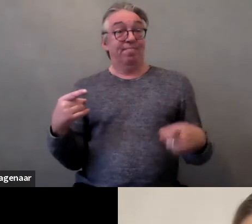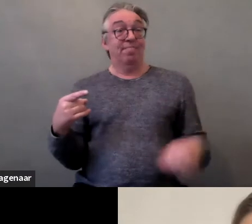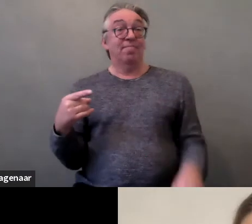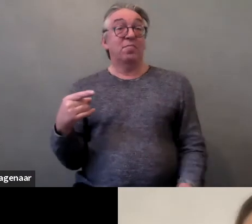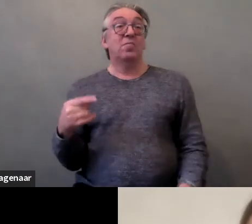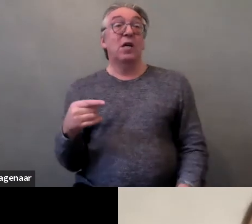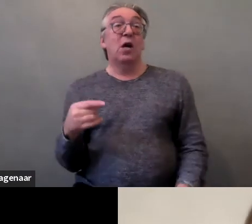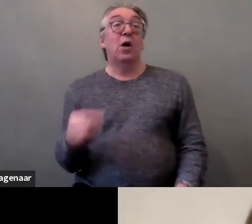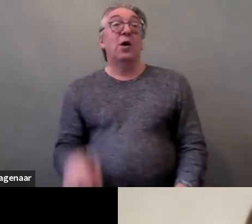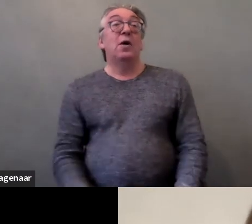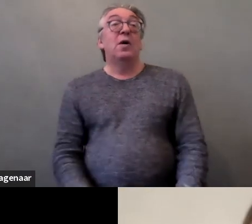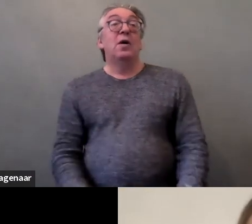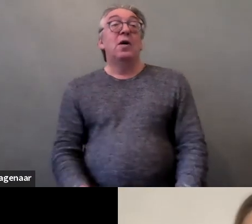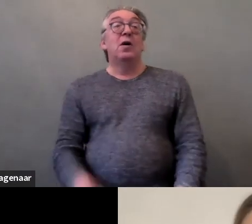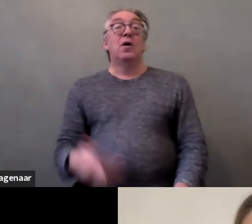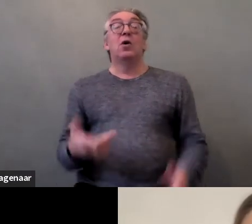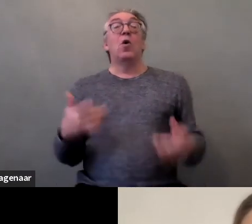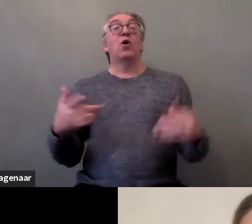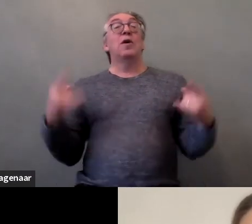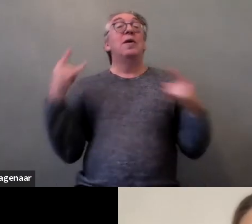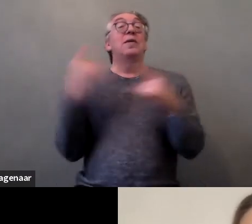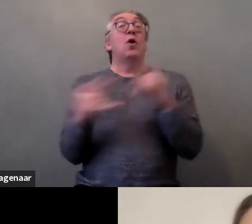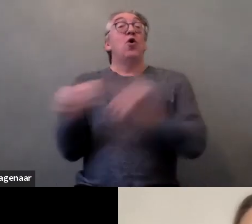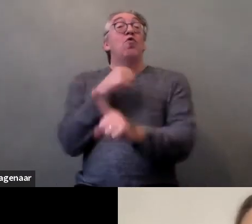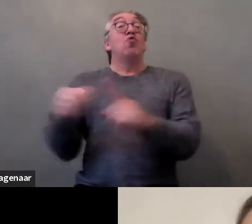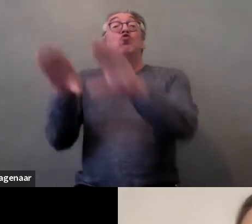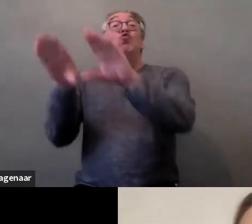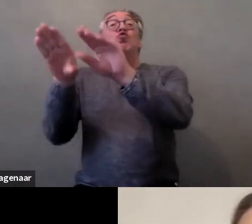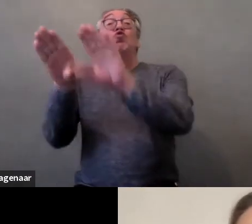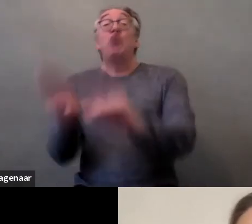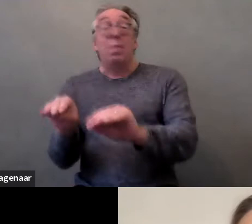My last point would be also it’s crucial to understand